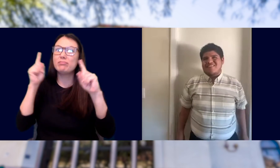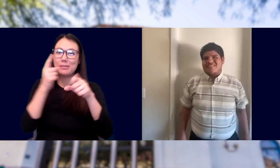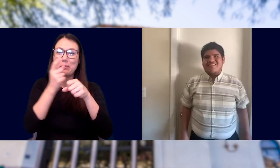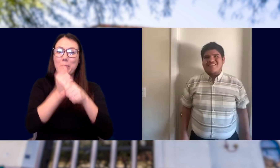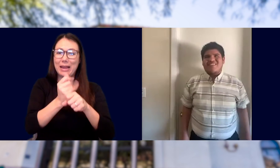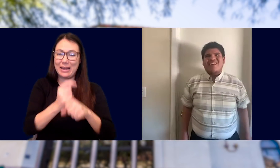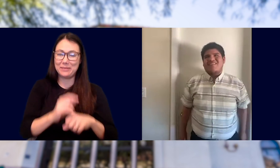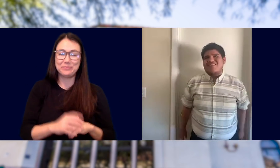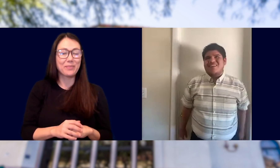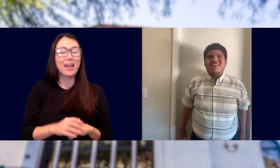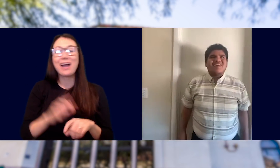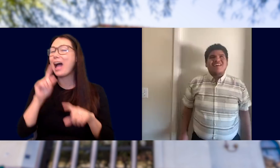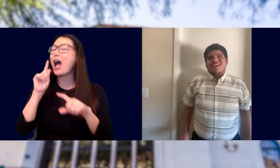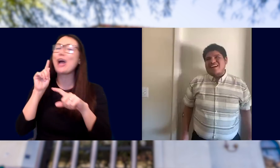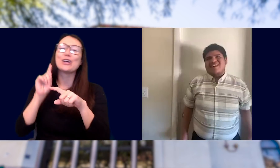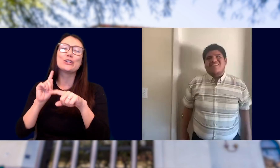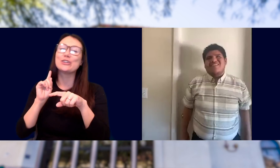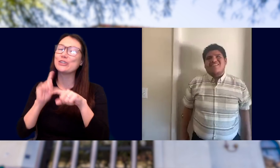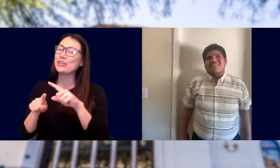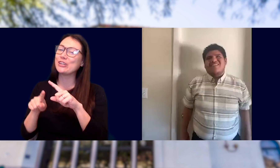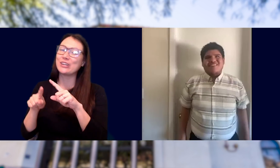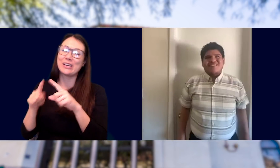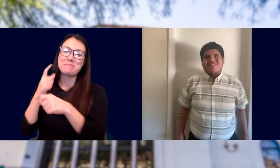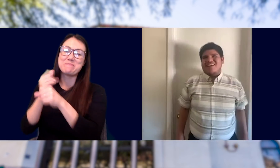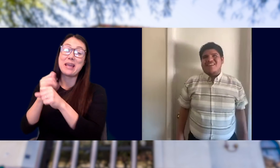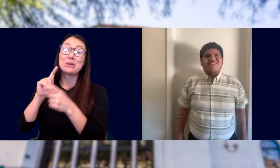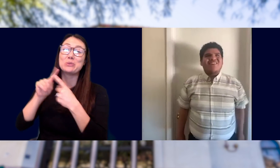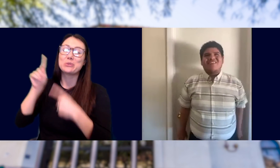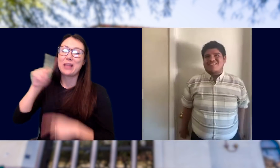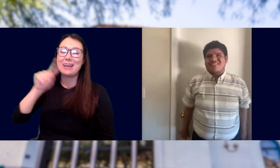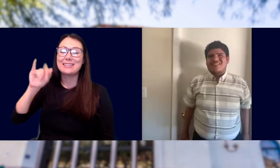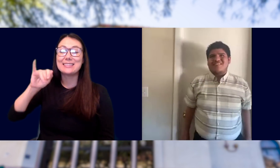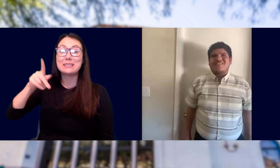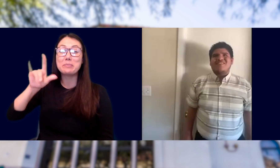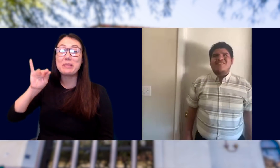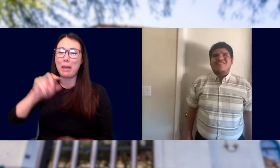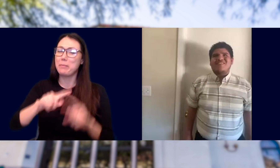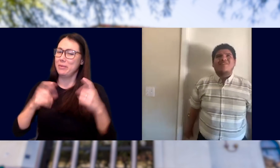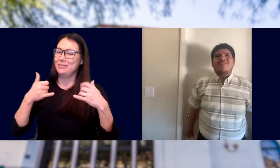WAY UP TO THAT. I COULDN’T MAKE IT TO THE ZIPLINE, BUT IT WAS STILL A REALLY FUN MEMORY